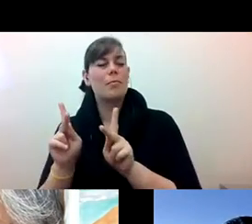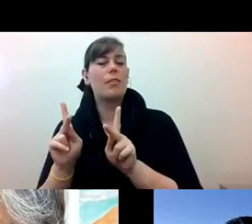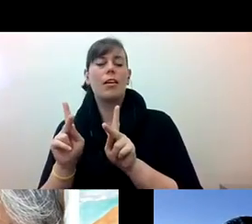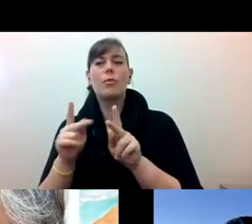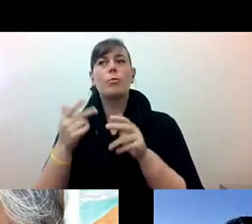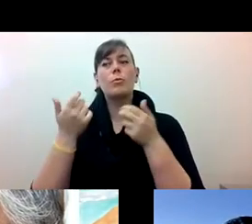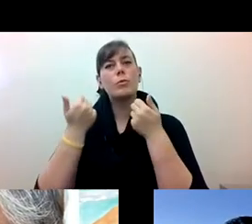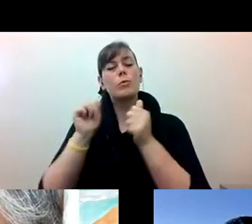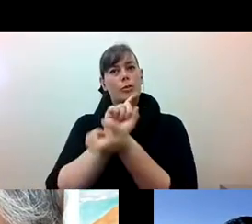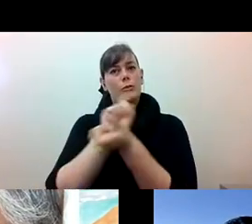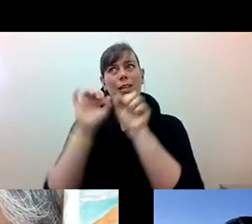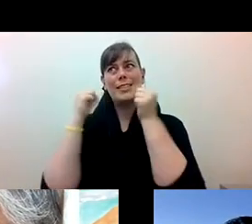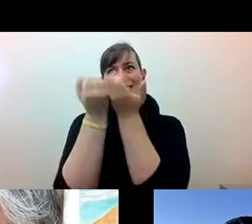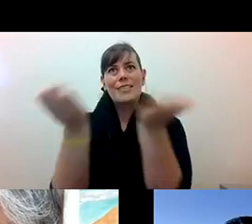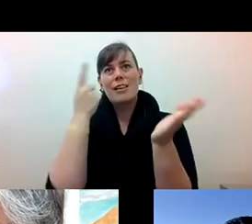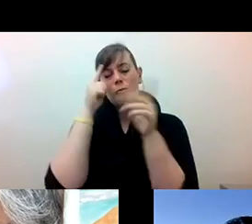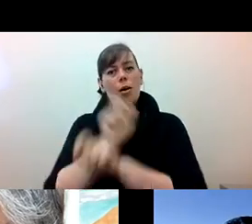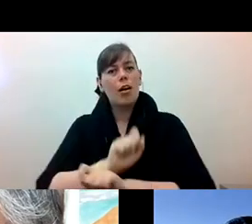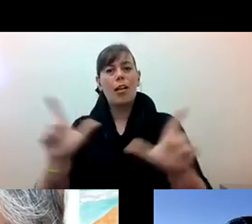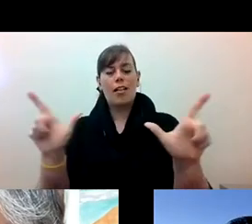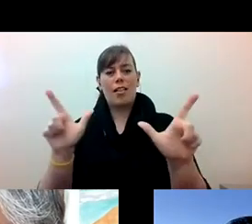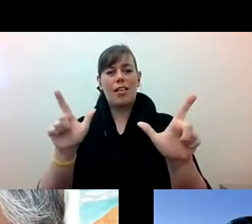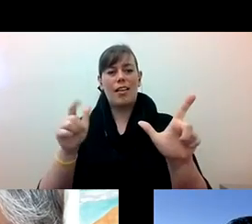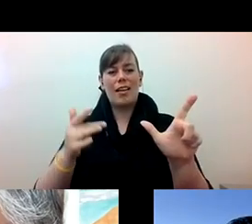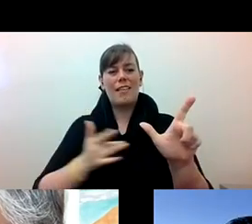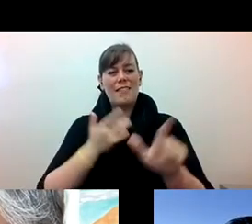Alex Tom he/him: But I grew up thinking it's very odd, and I was actually called... you're like a really weird Asian.